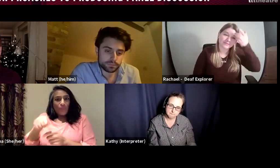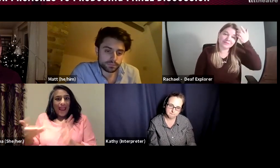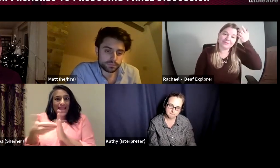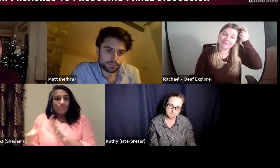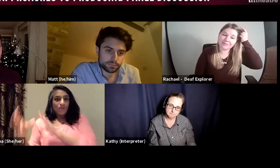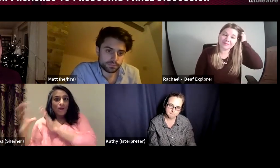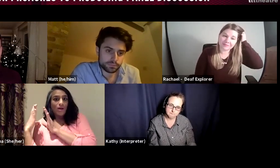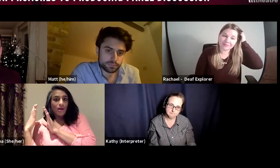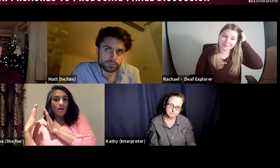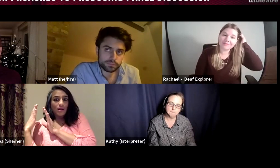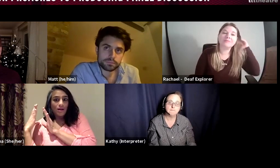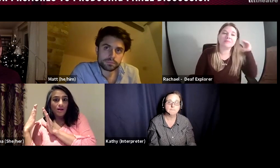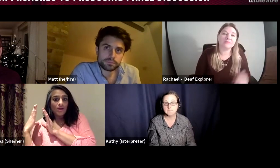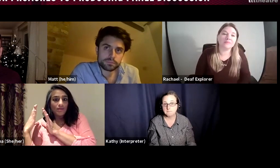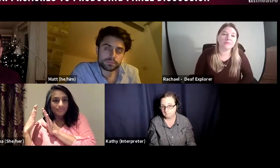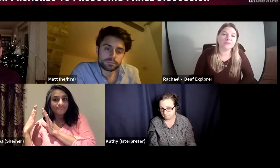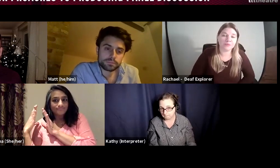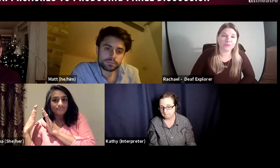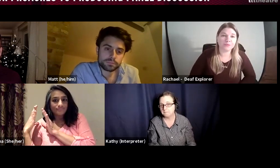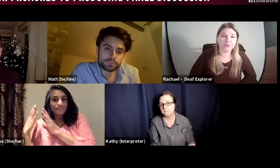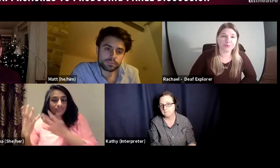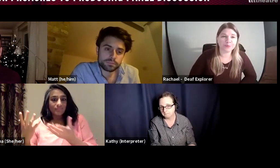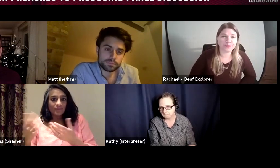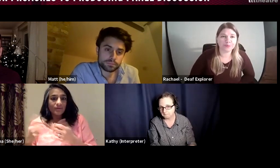We also need to be crediting them for that extra work that they are doing.